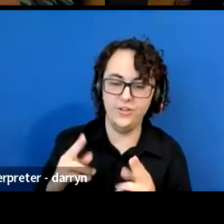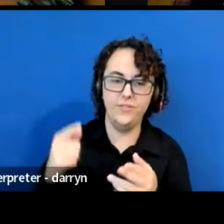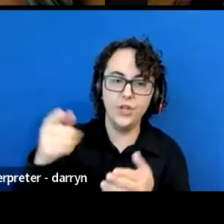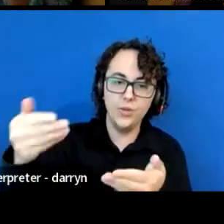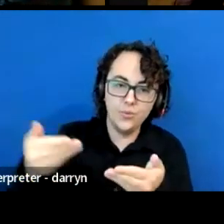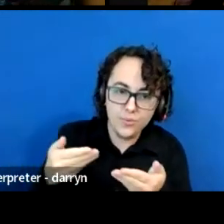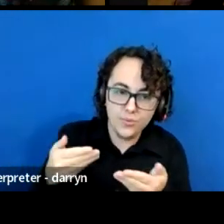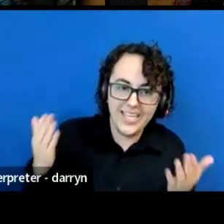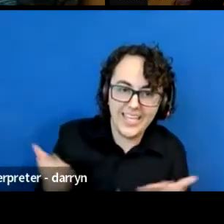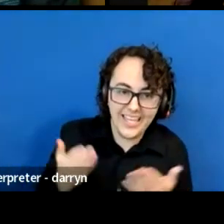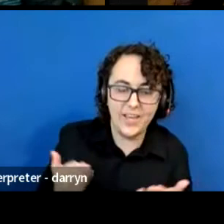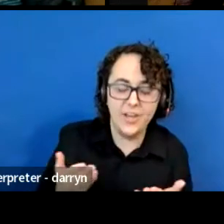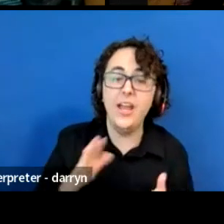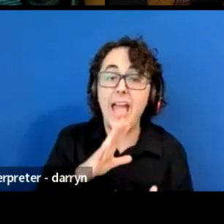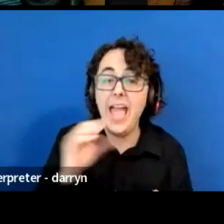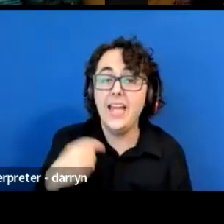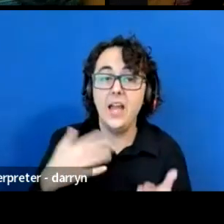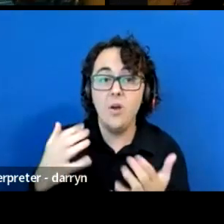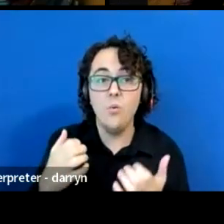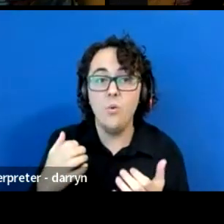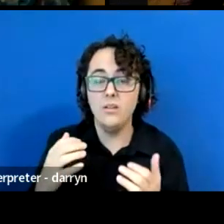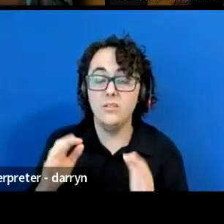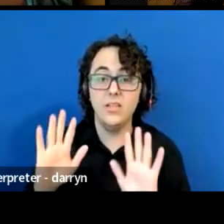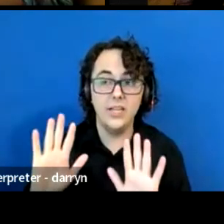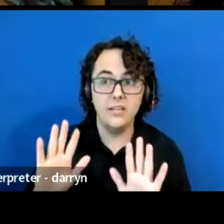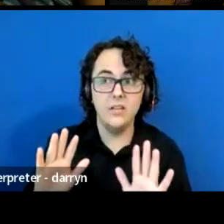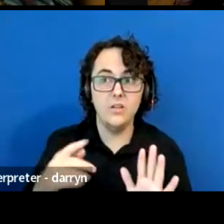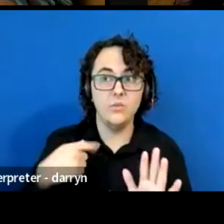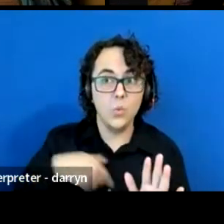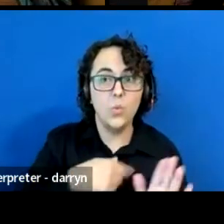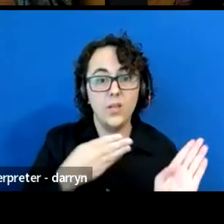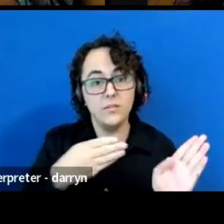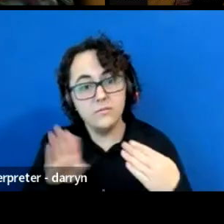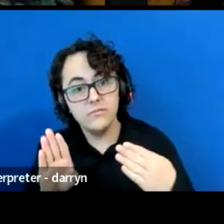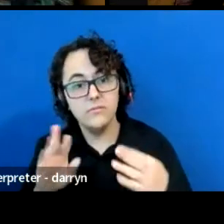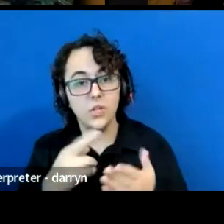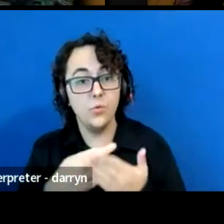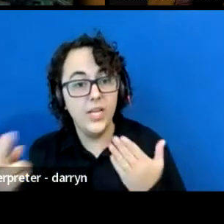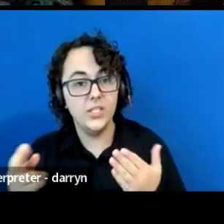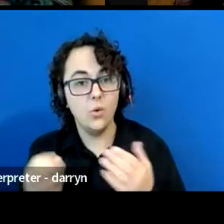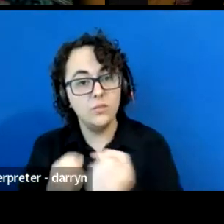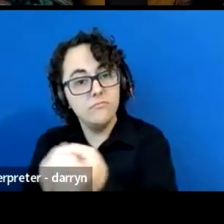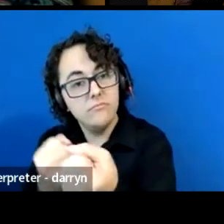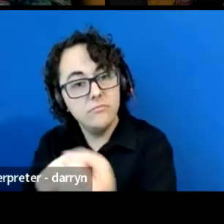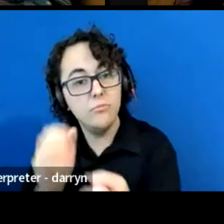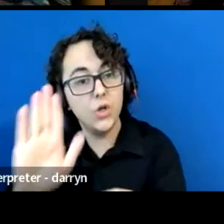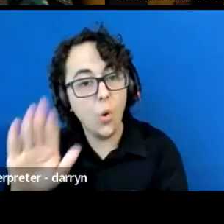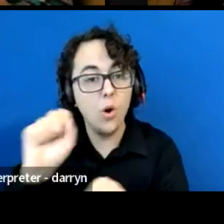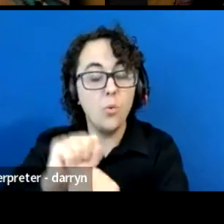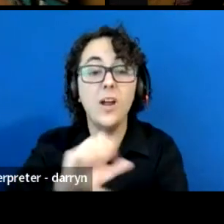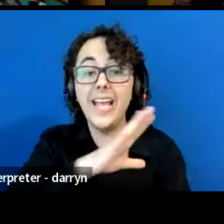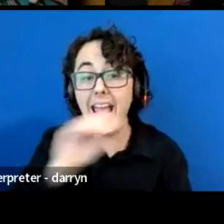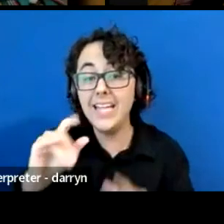that we're not only gonna shift resources toward you and your work, but we're gonna be willing to put our bodies in those places, right.